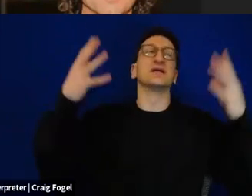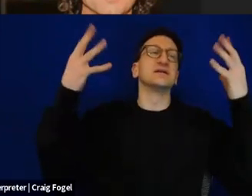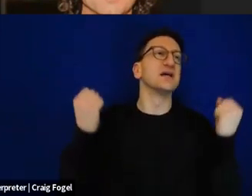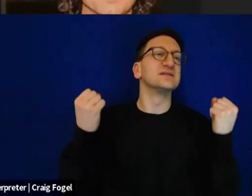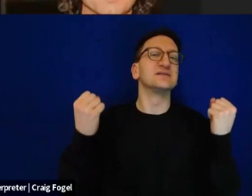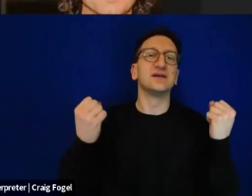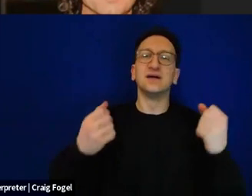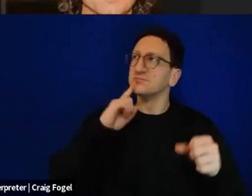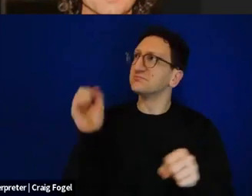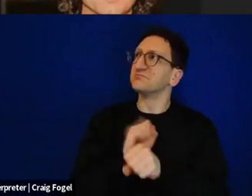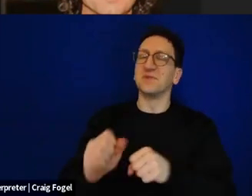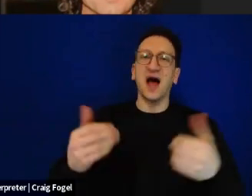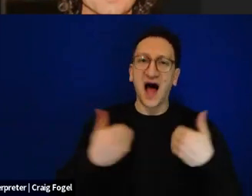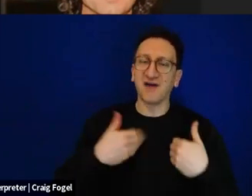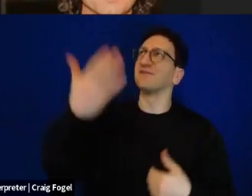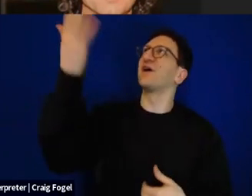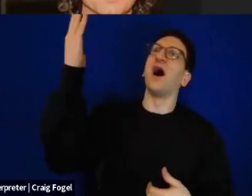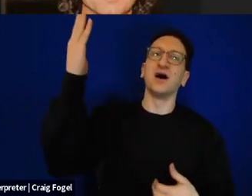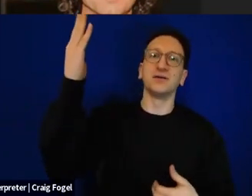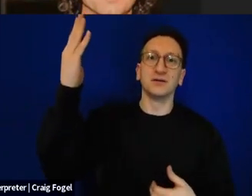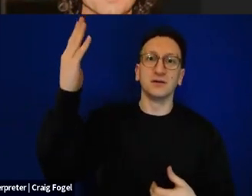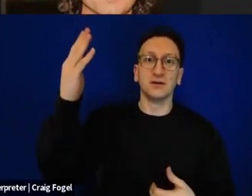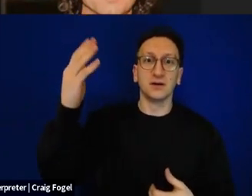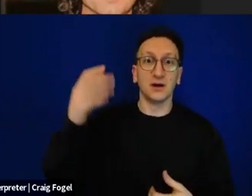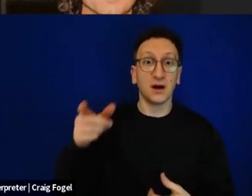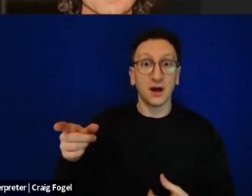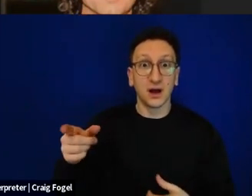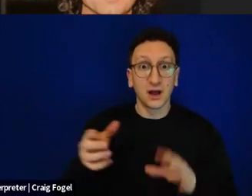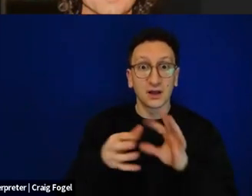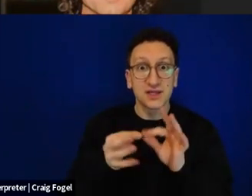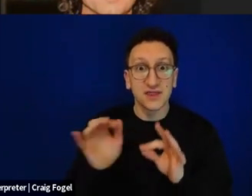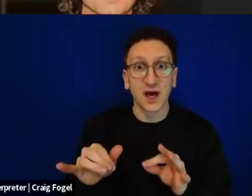And he said, when she said that, for the first time I understood what hellel was.